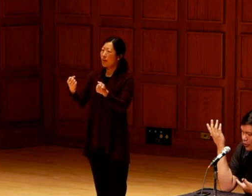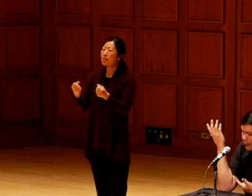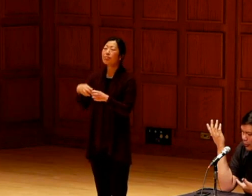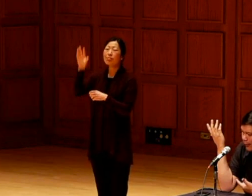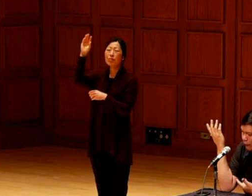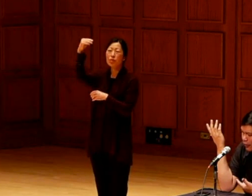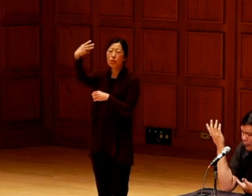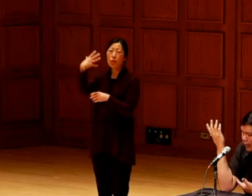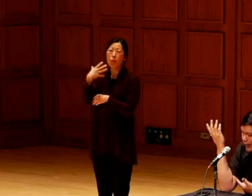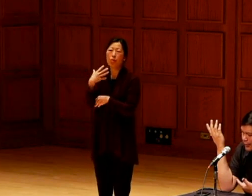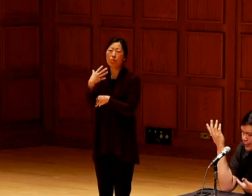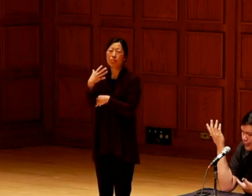That's what solar is for the planets.